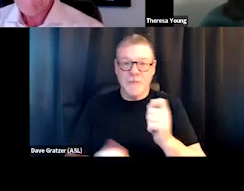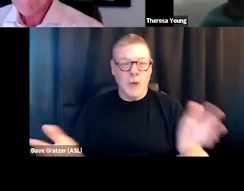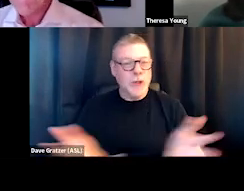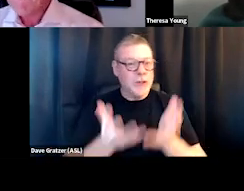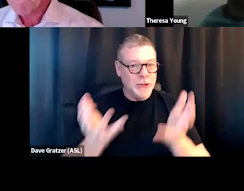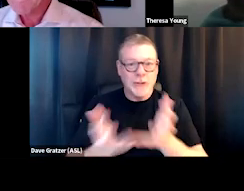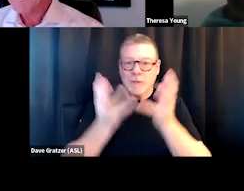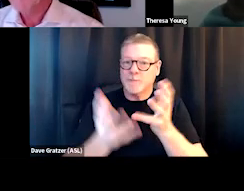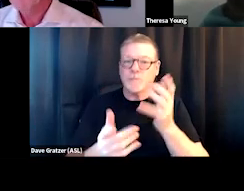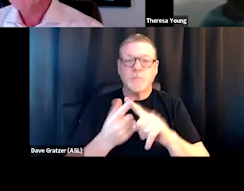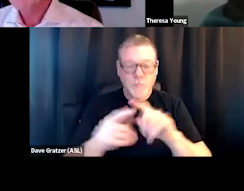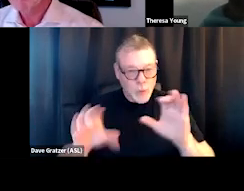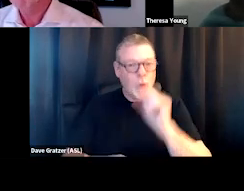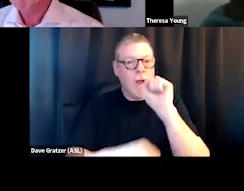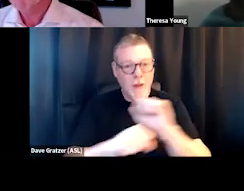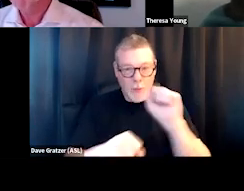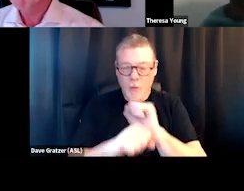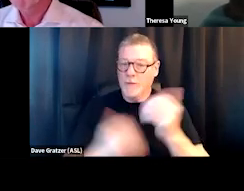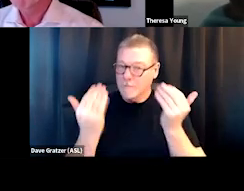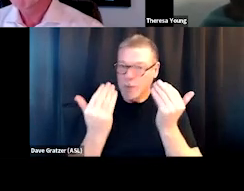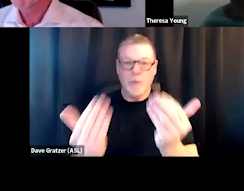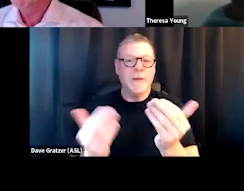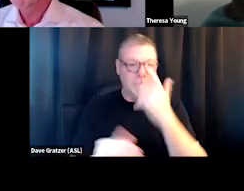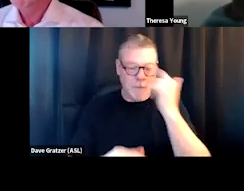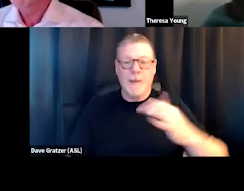to do that hard work because it has the most payoff in the end.